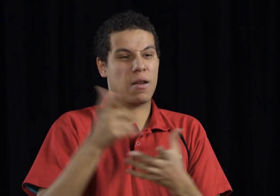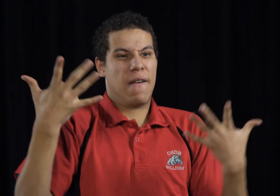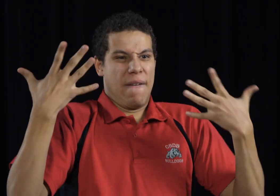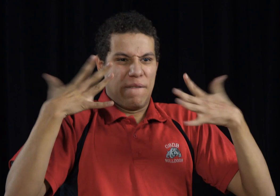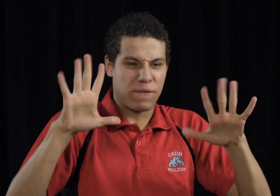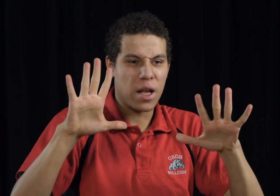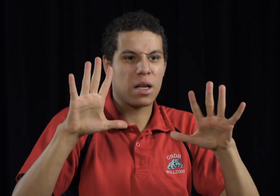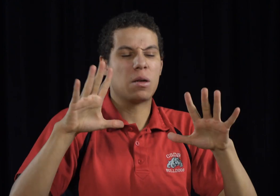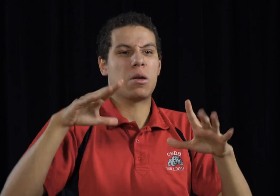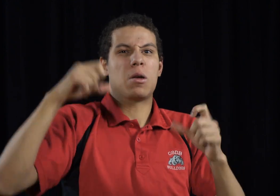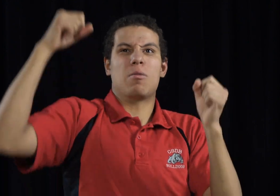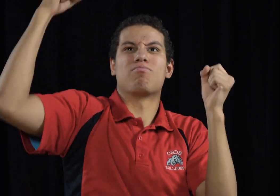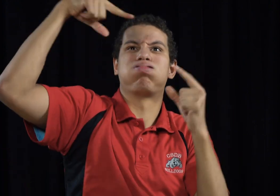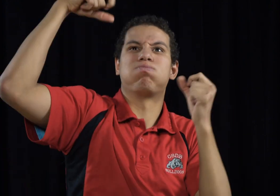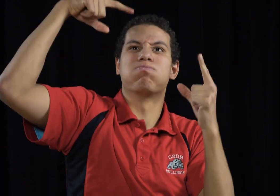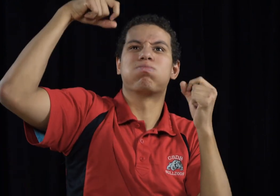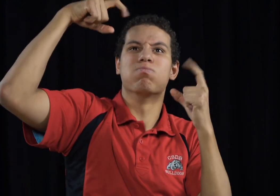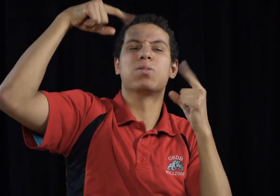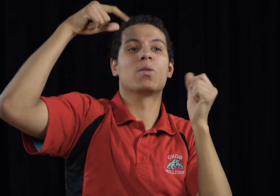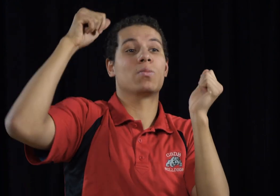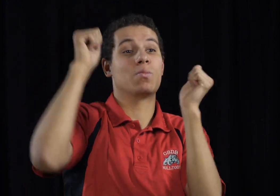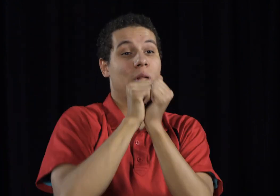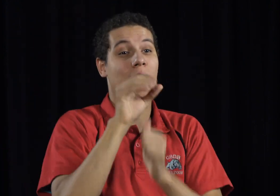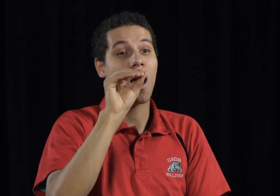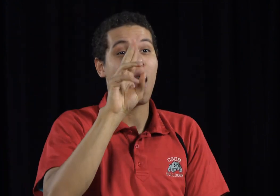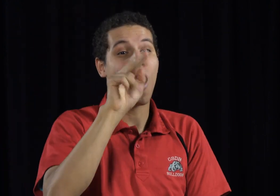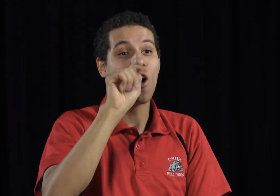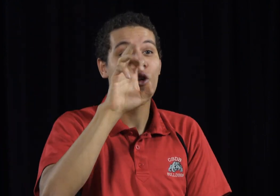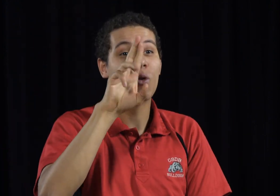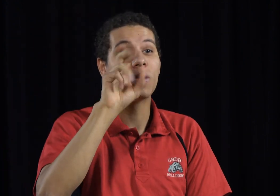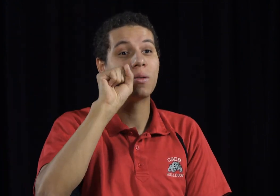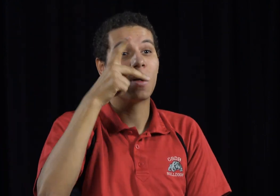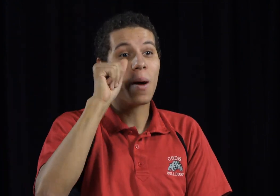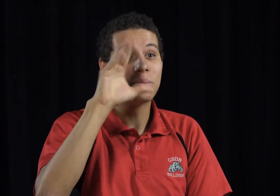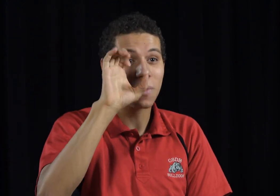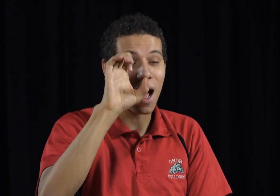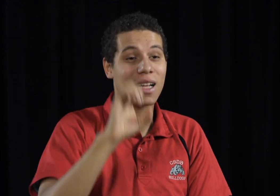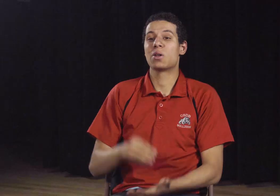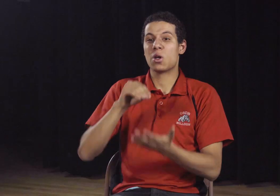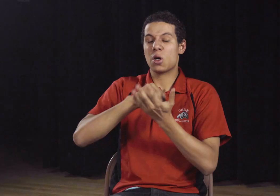Tesla was under the impression that he was communicating with outer space.